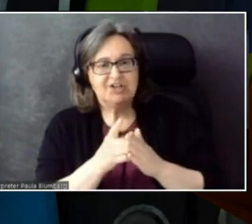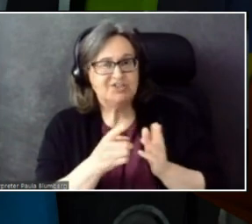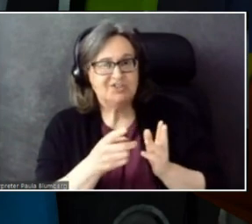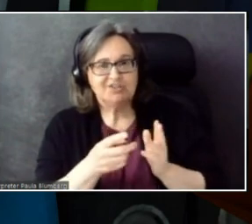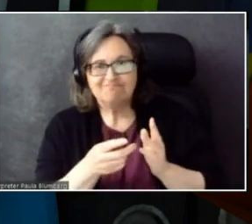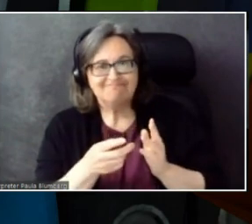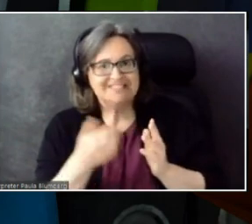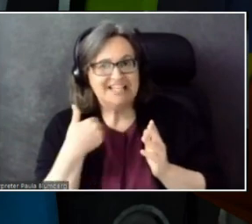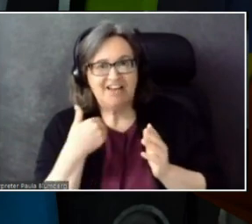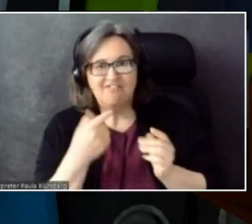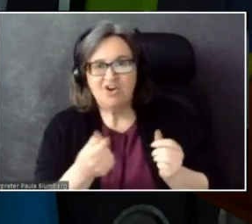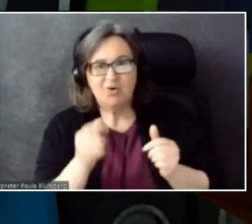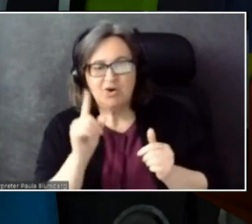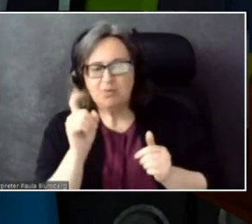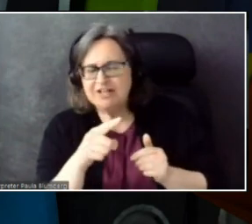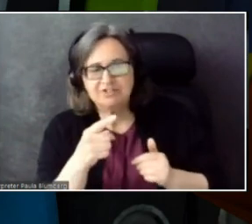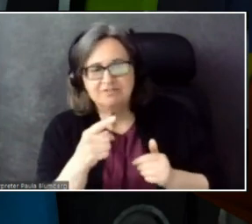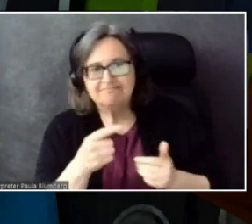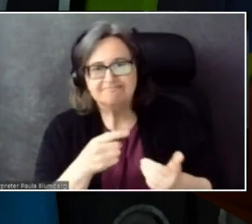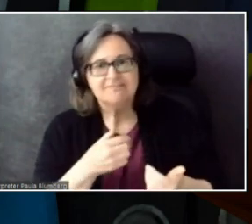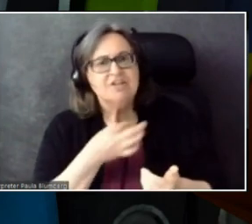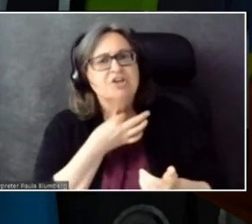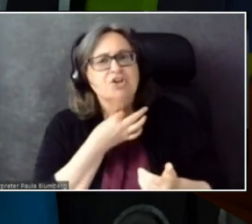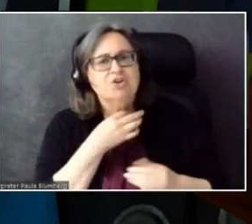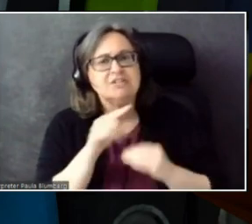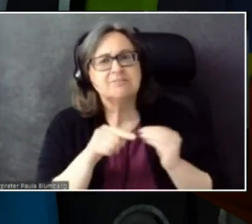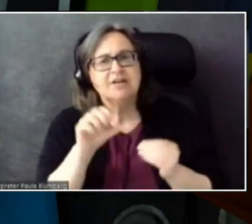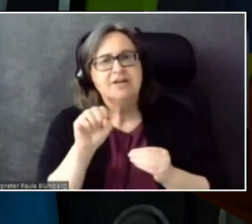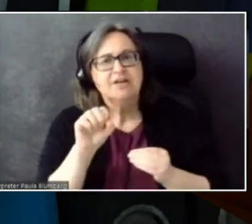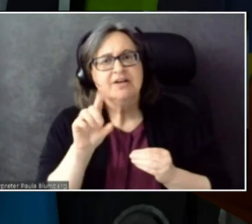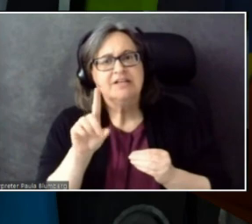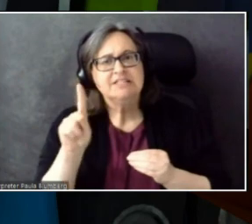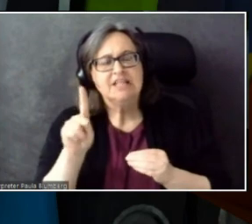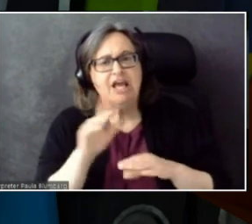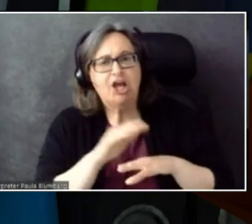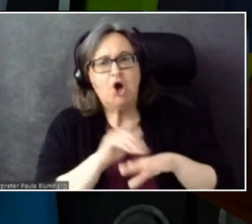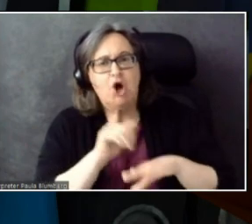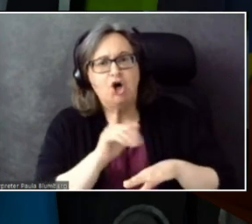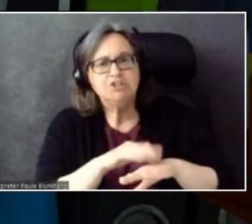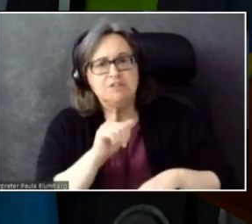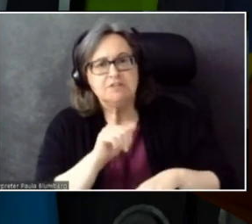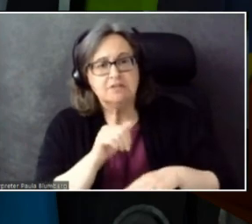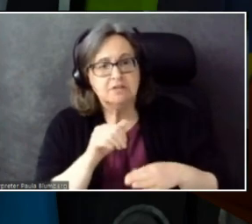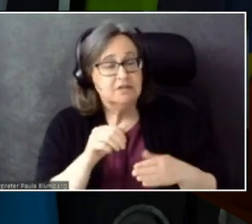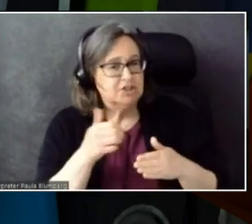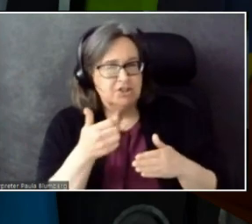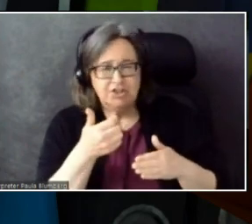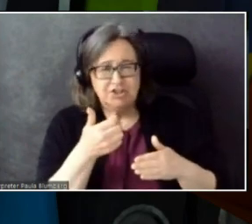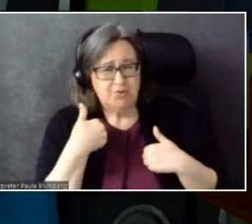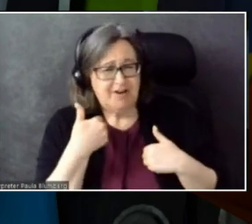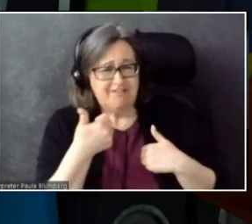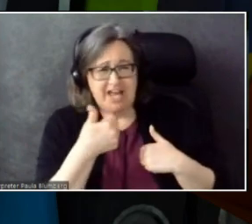I was curious for, like, the SDK calls that you were showing -- is there any kind of plugin